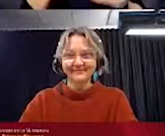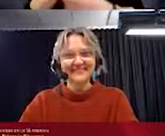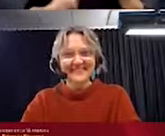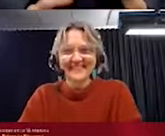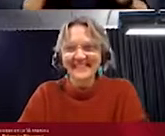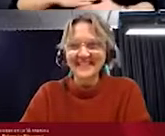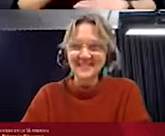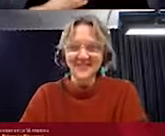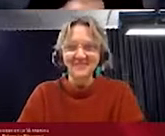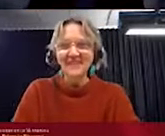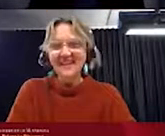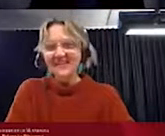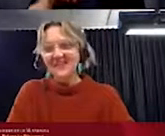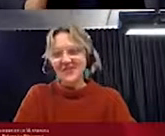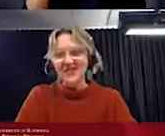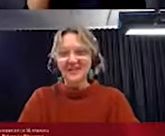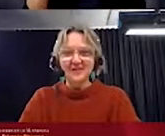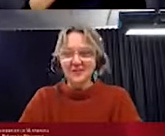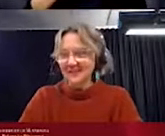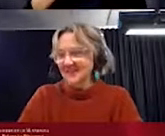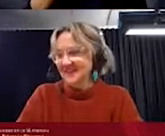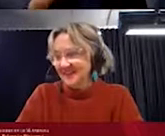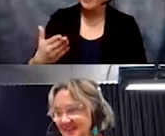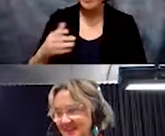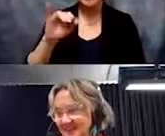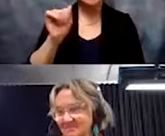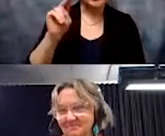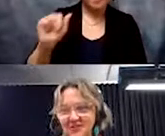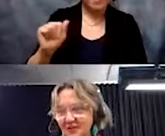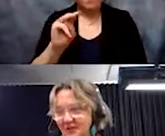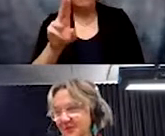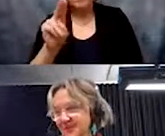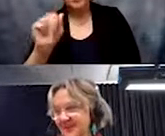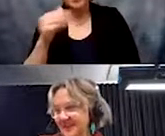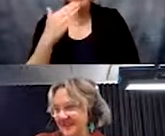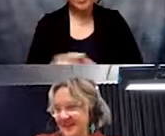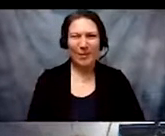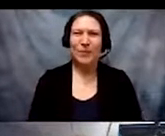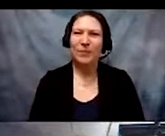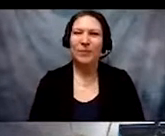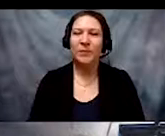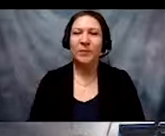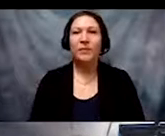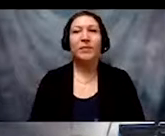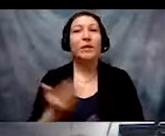Awesome, thank you Jana and Muna. Again, Katrina isn't here